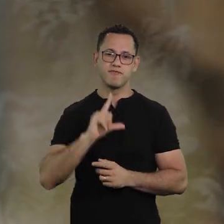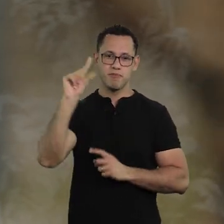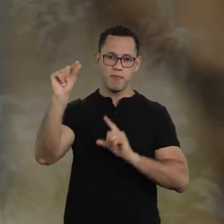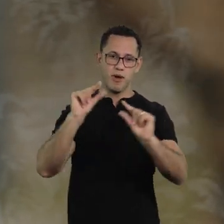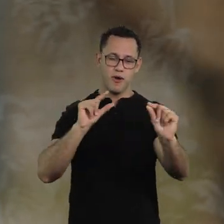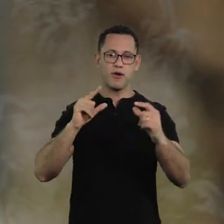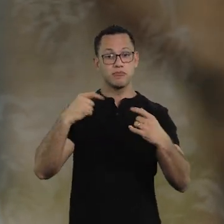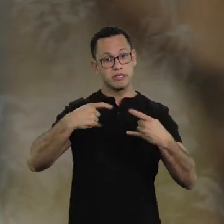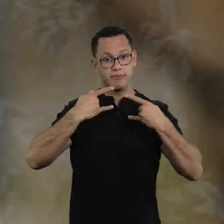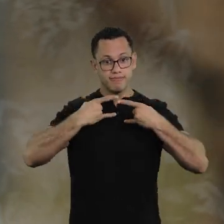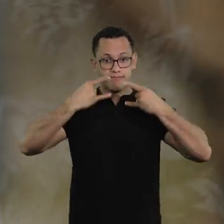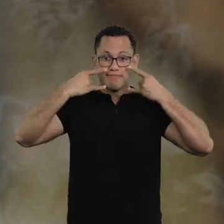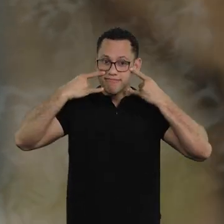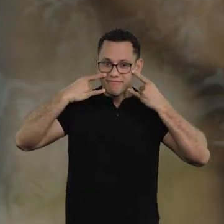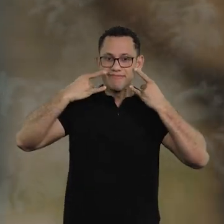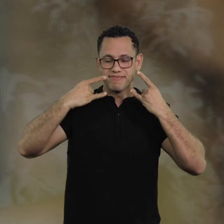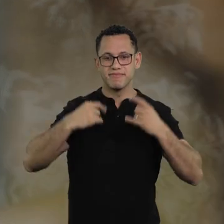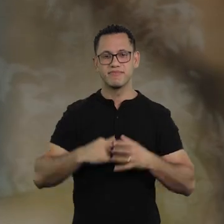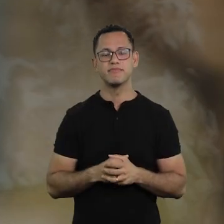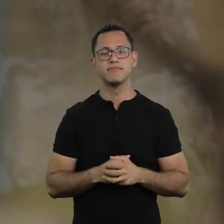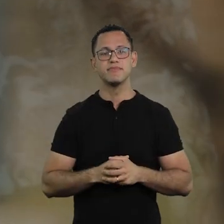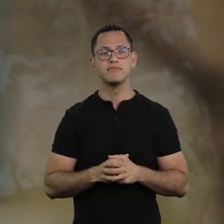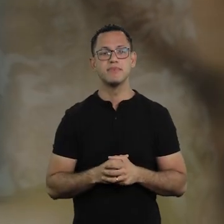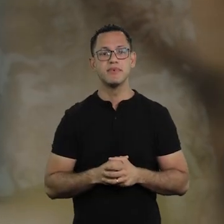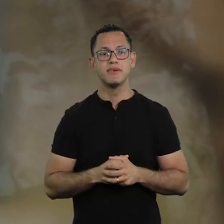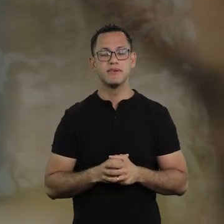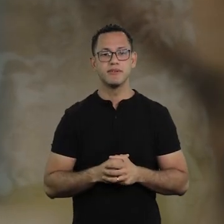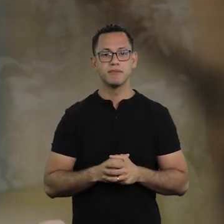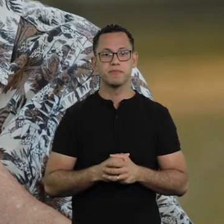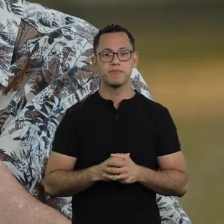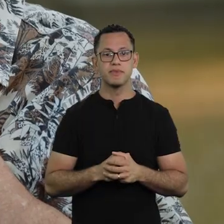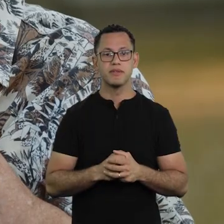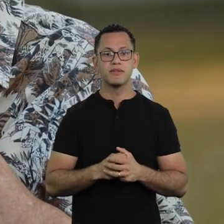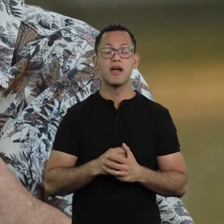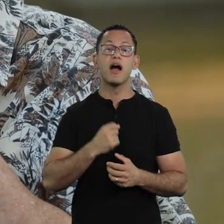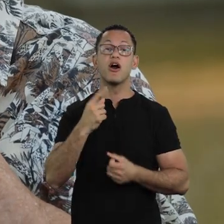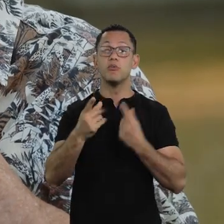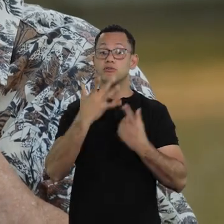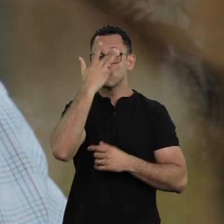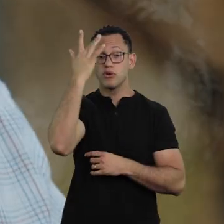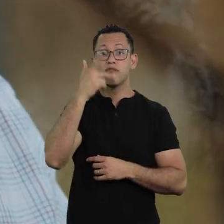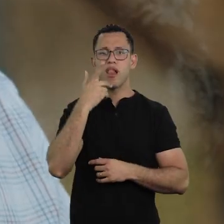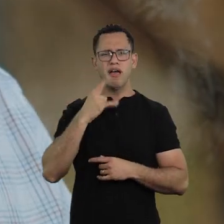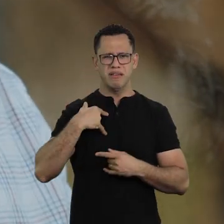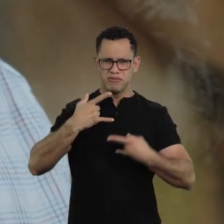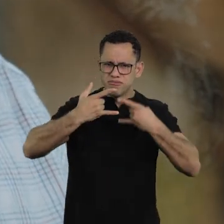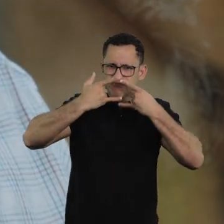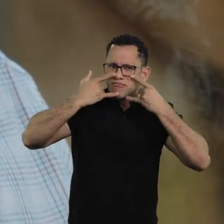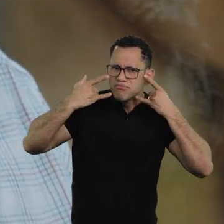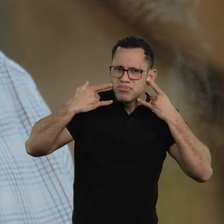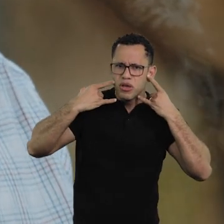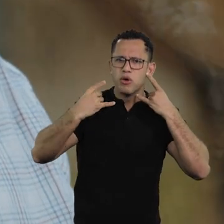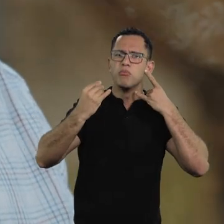Very good. Let's go, Let's put on our mask. Yes, let’s. There are people who say they don't wear masks,